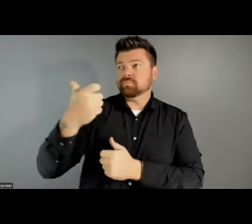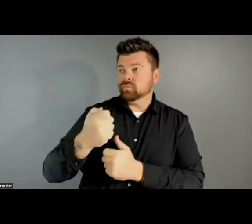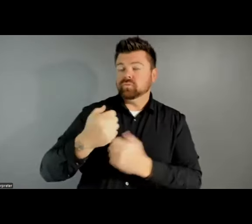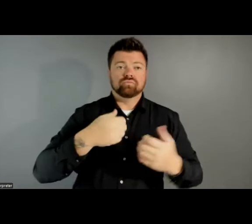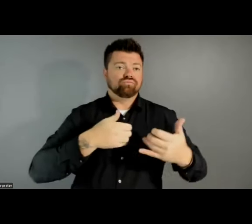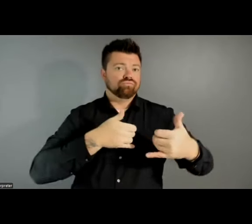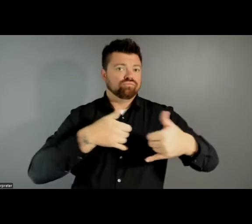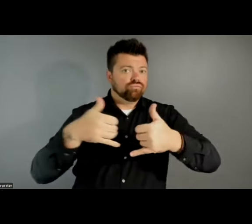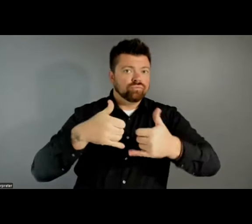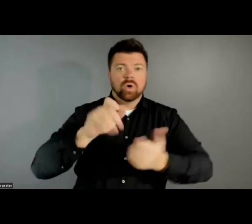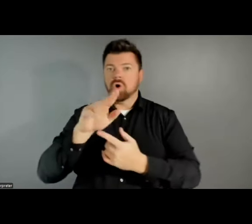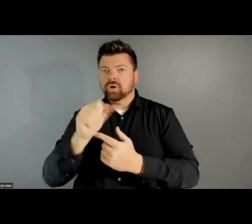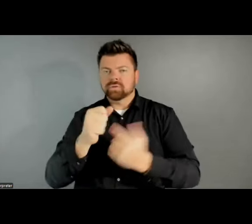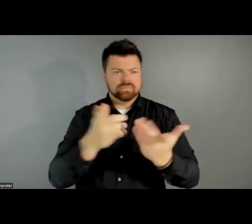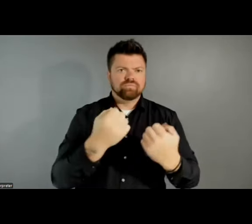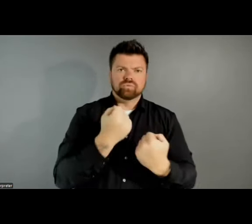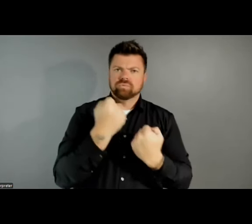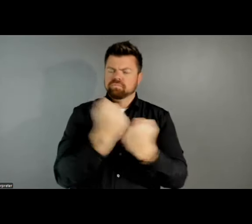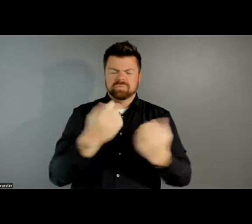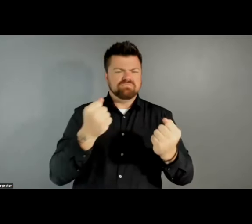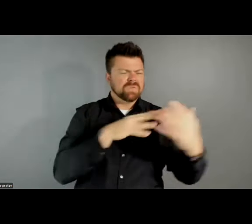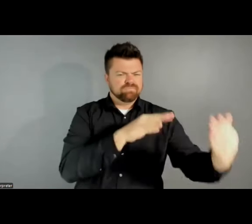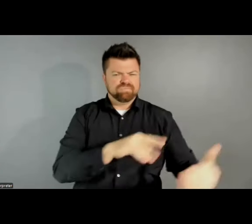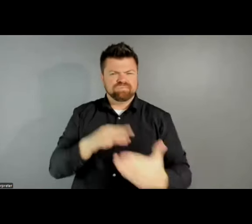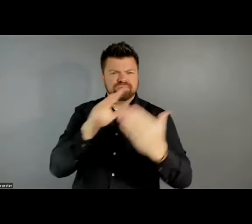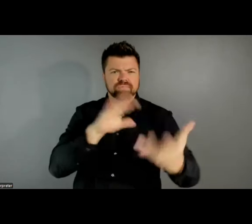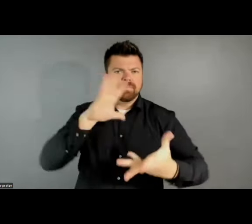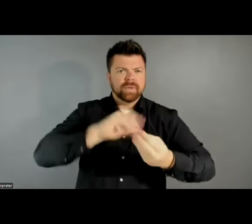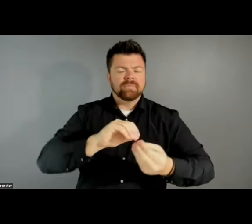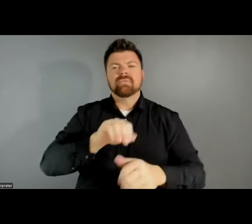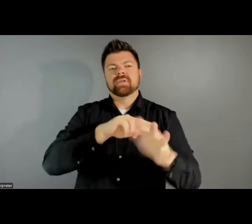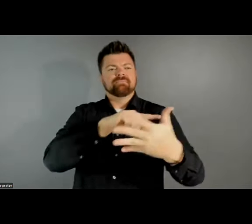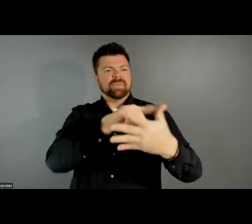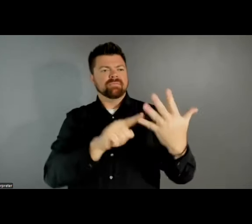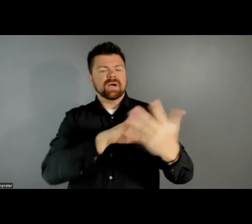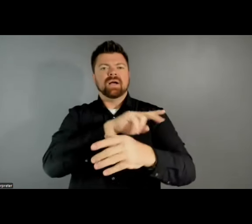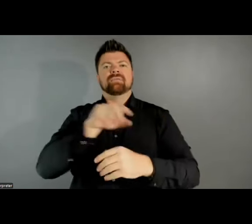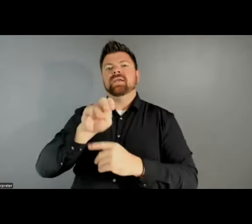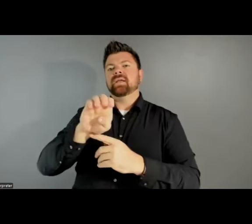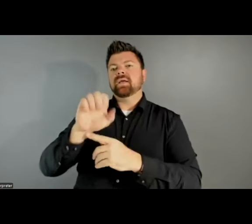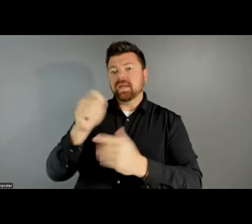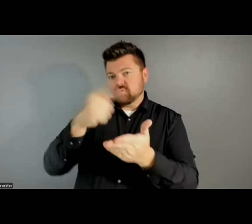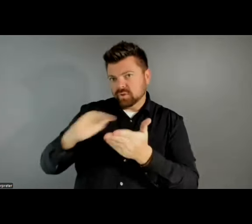arts related studies. The renewal of five National Endowment for the Arts Research Labs. And finally,